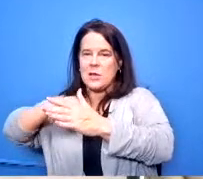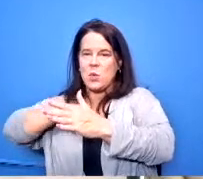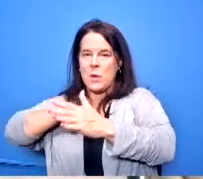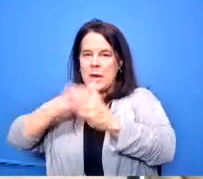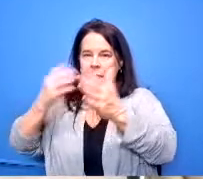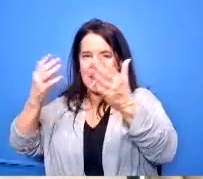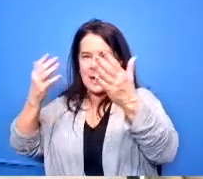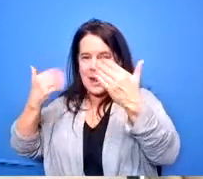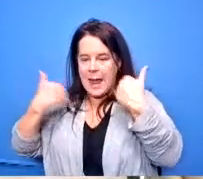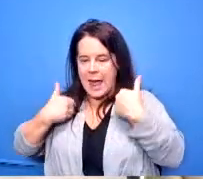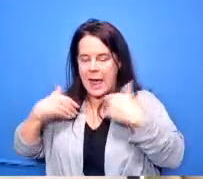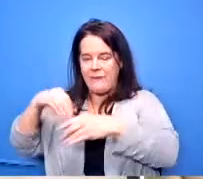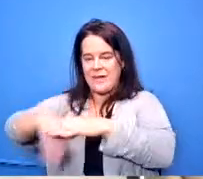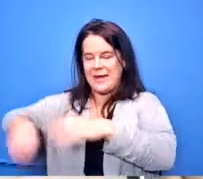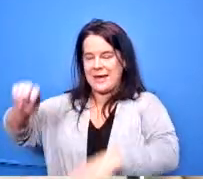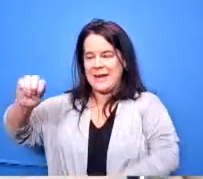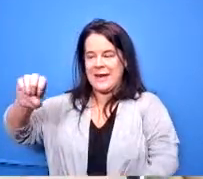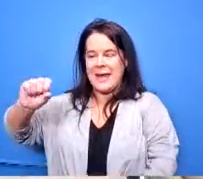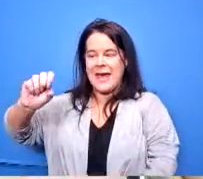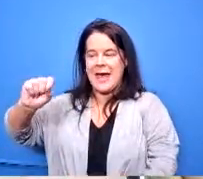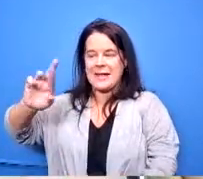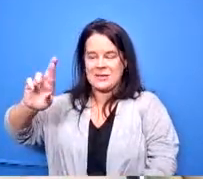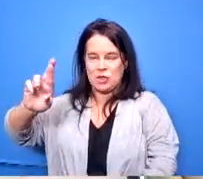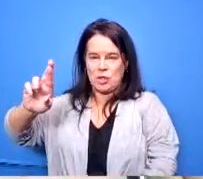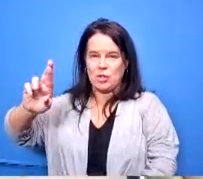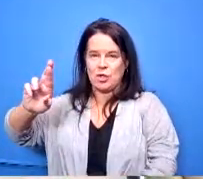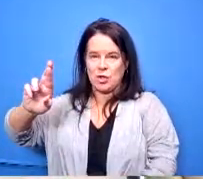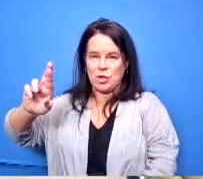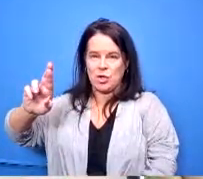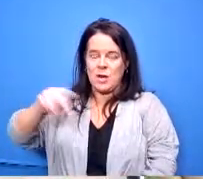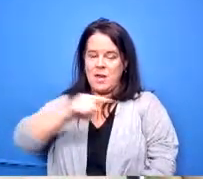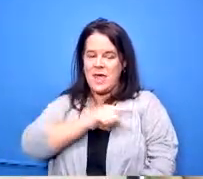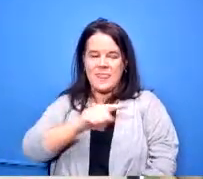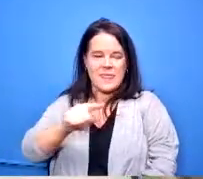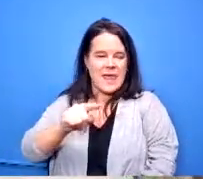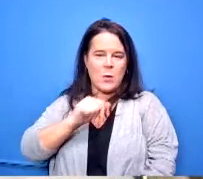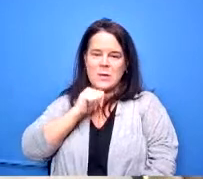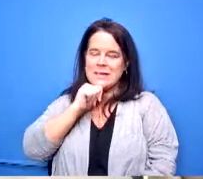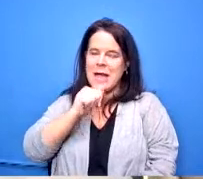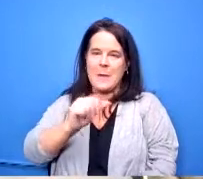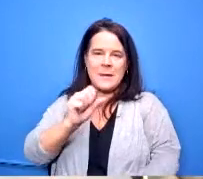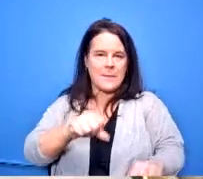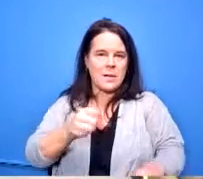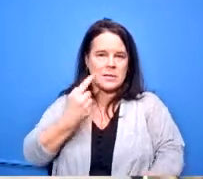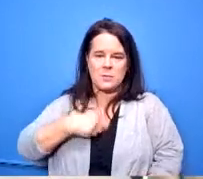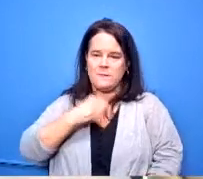esser funds so they they would not be viable for us with the numbers of students that we have to